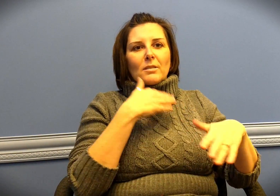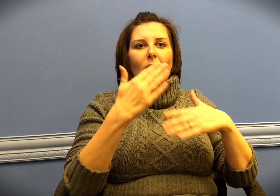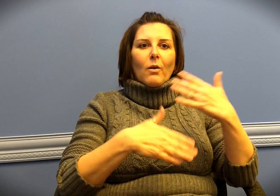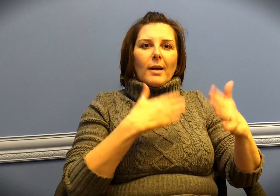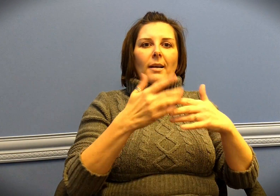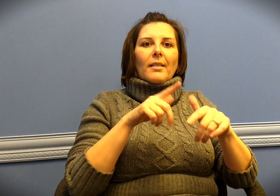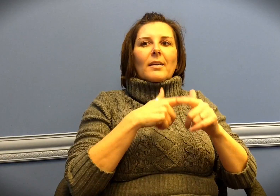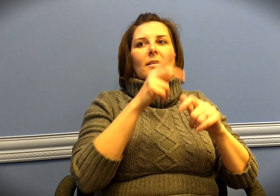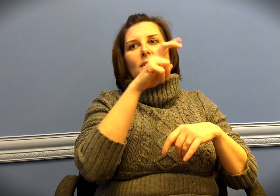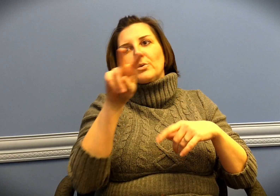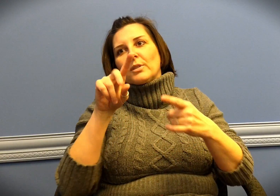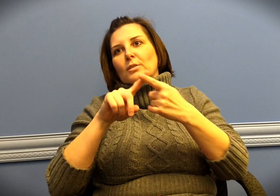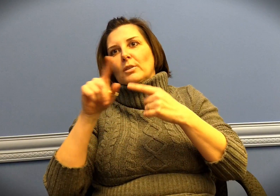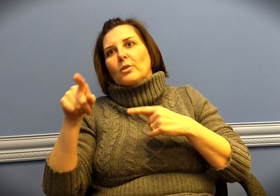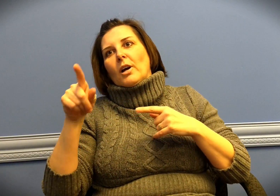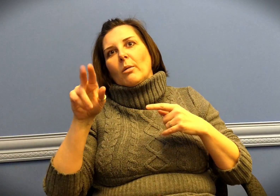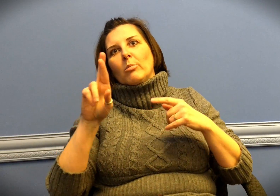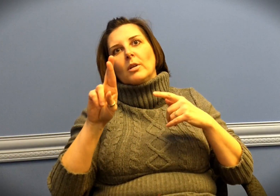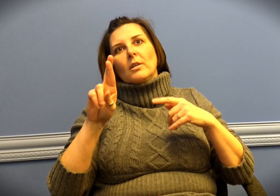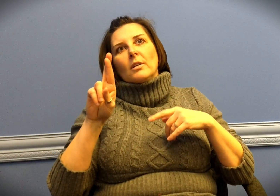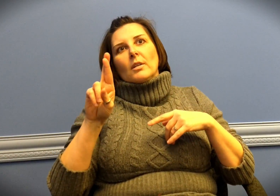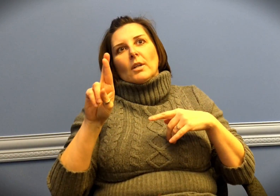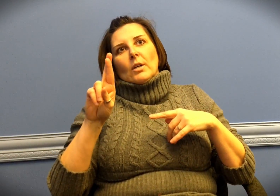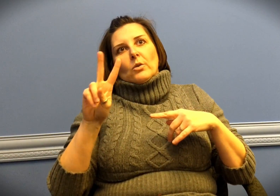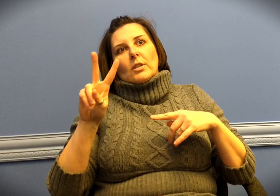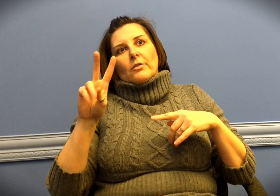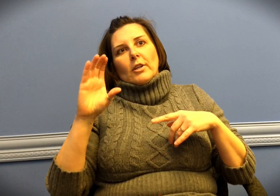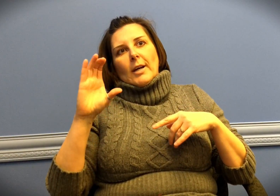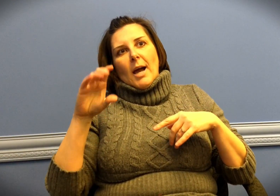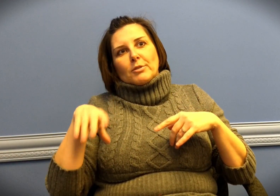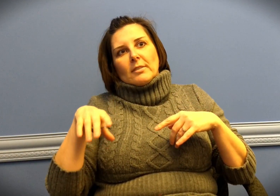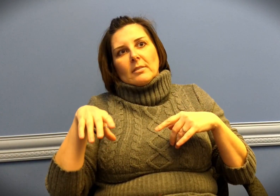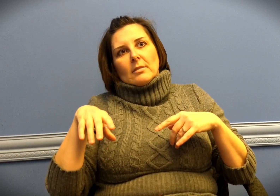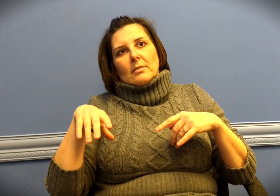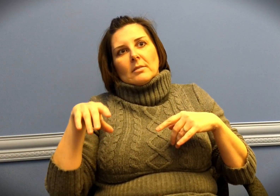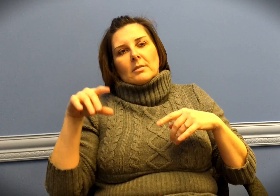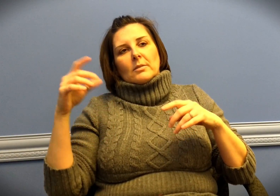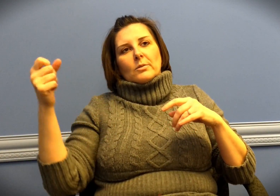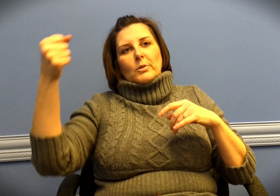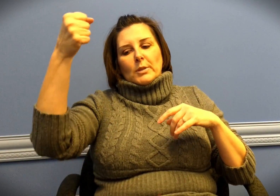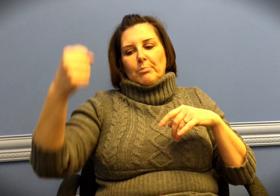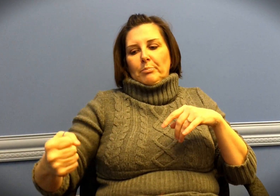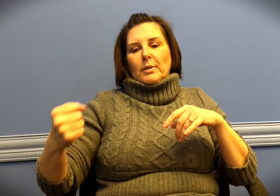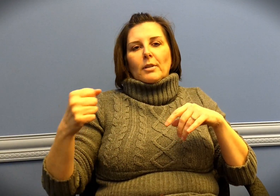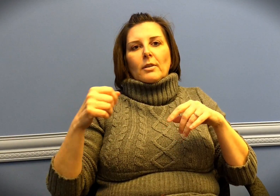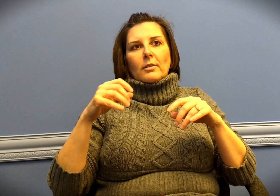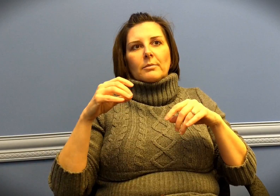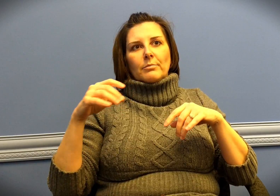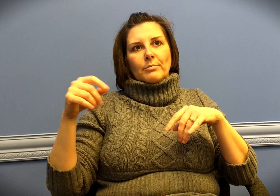But change takes time. Then theaters begin using reverse captioning where they set up a box on